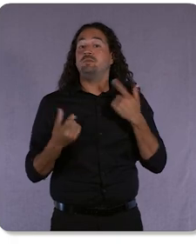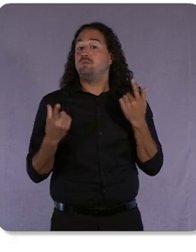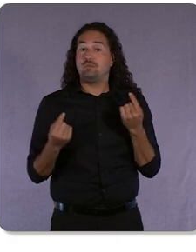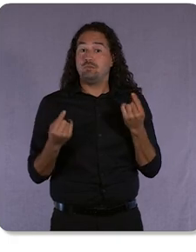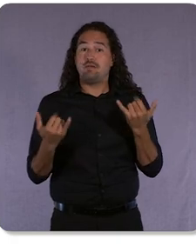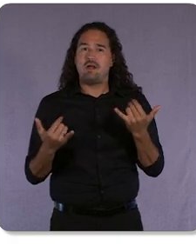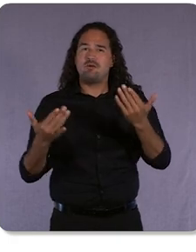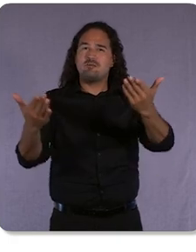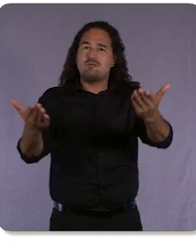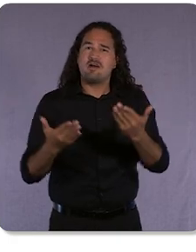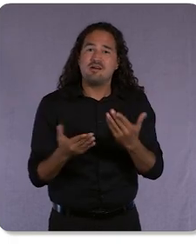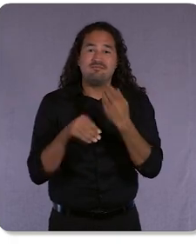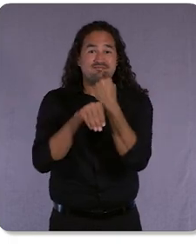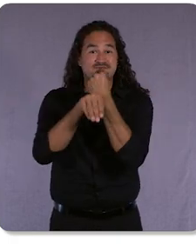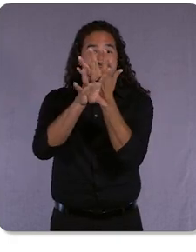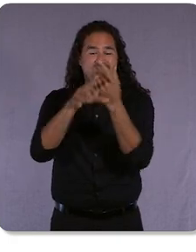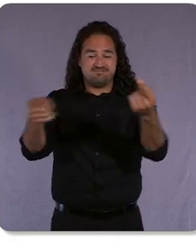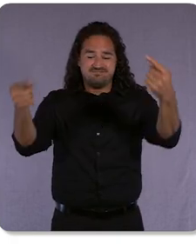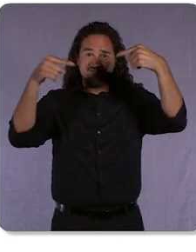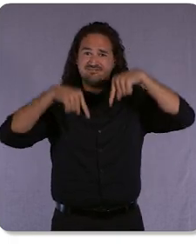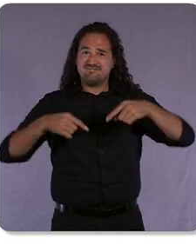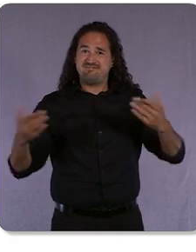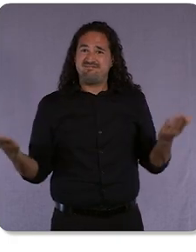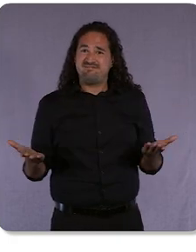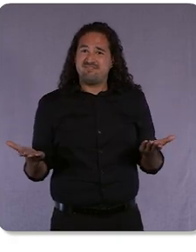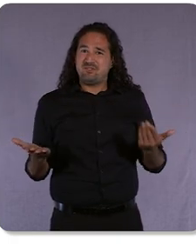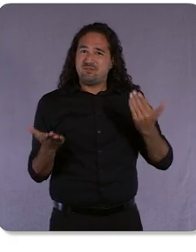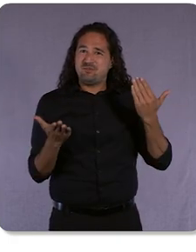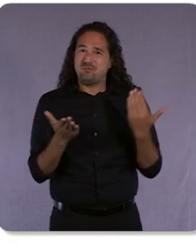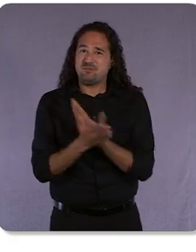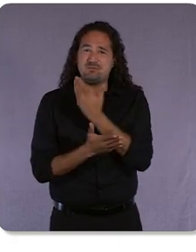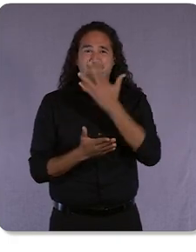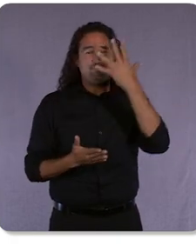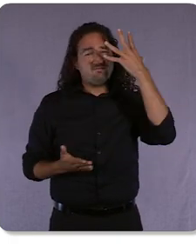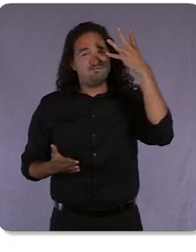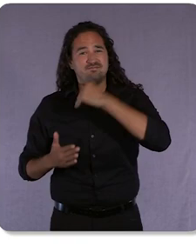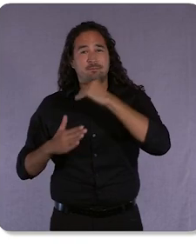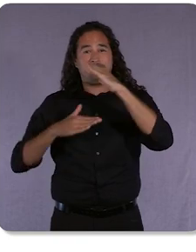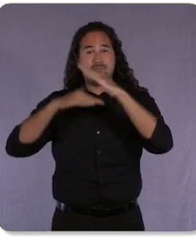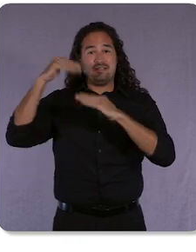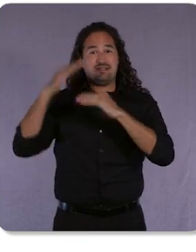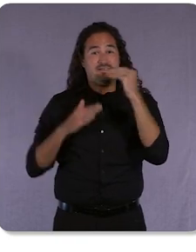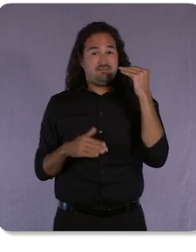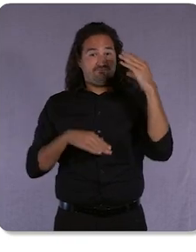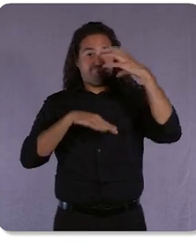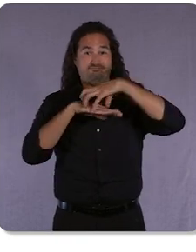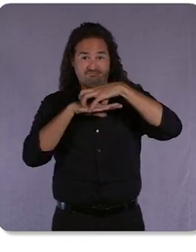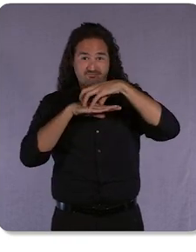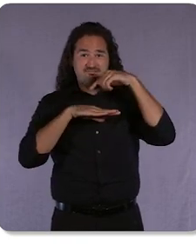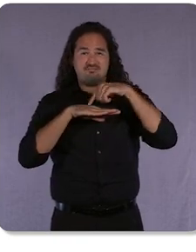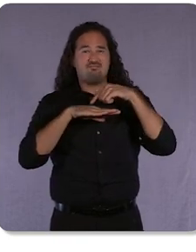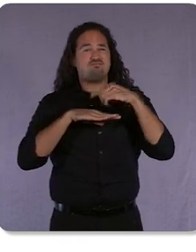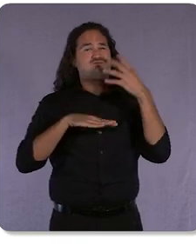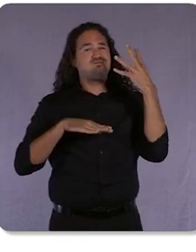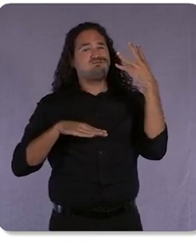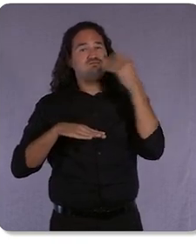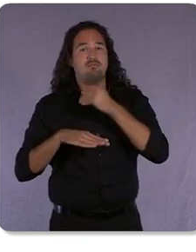new home. And what a home it is! Bay View is an all-electric, net water positive campus with the